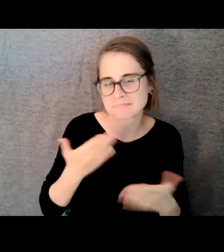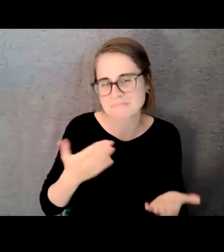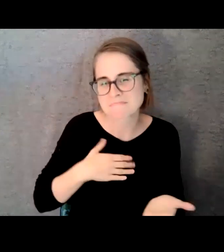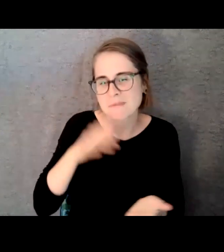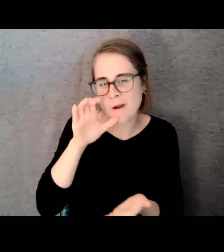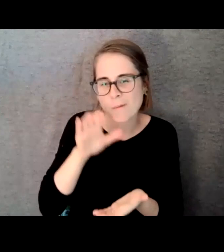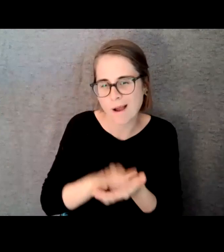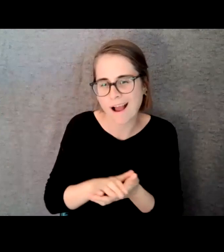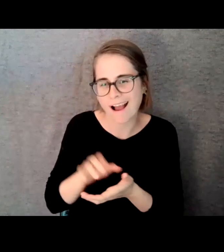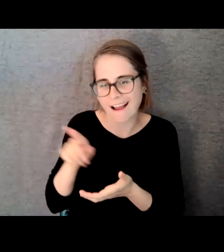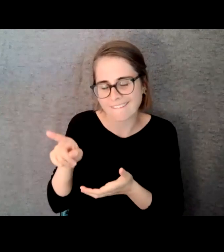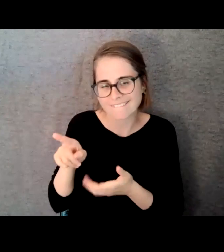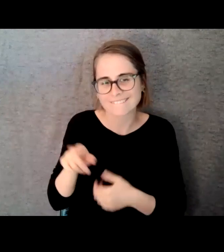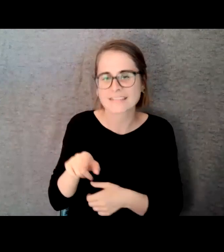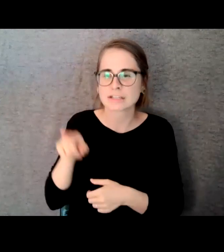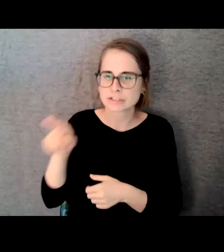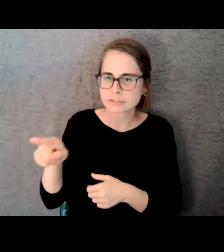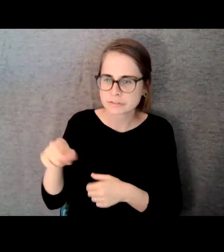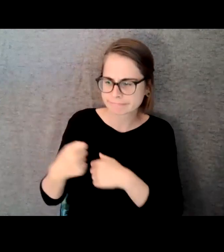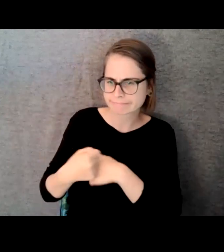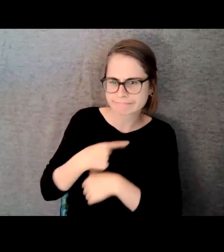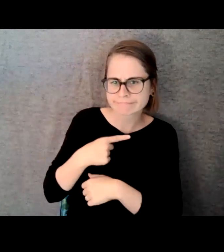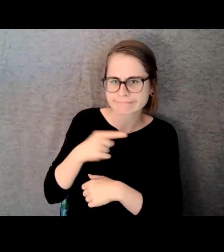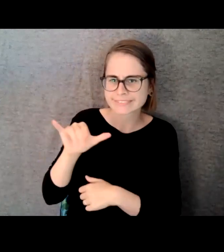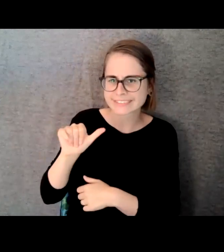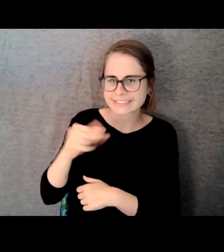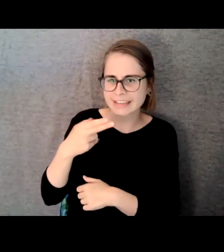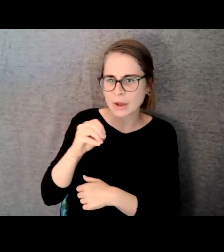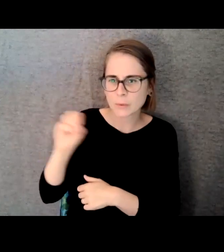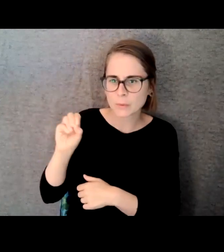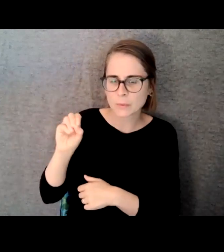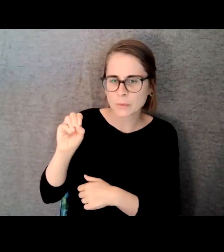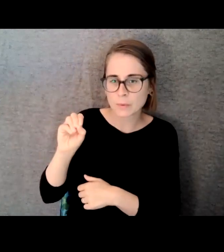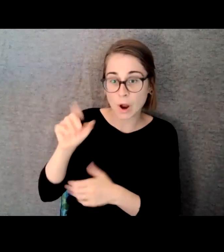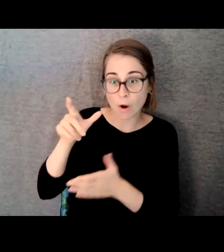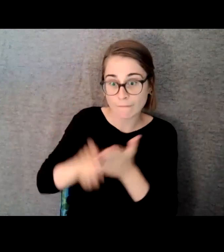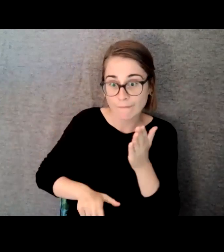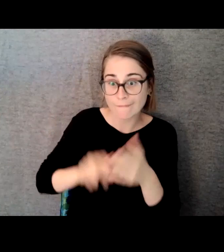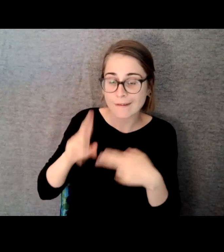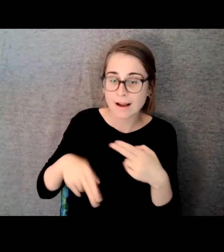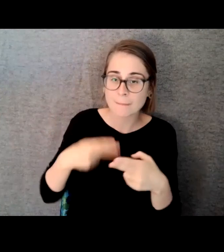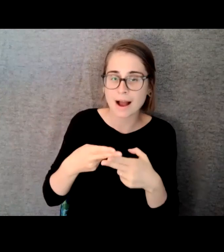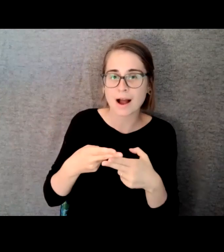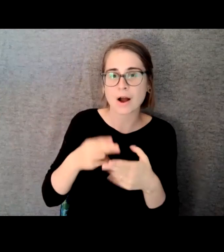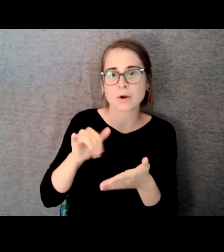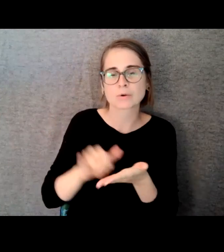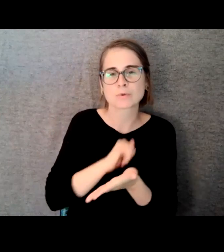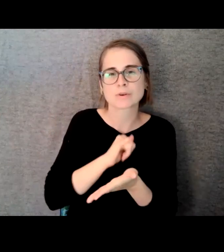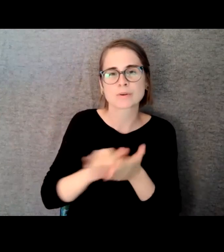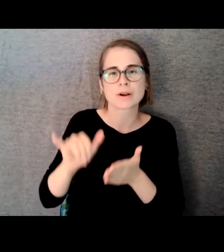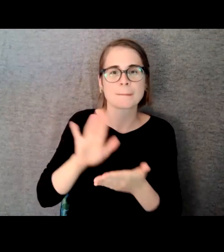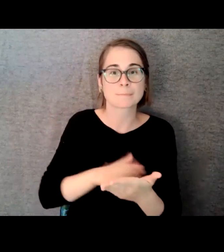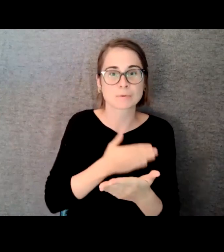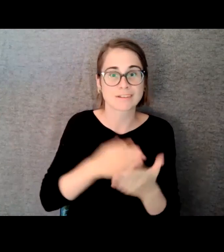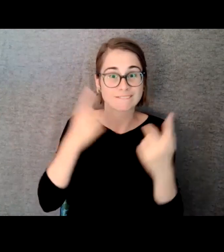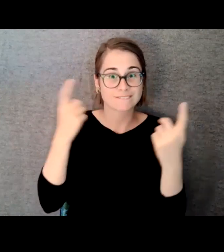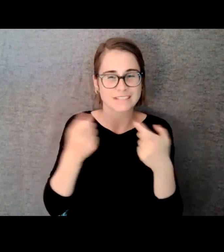a Yahoo story about the New York Music Festival which was a New Works Festival they